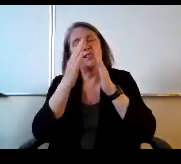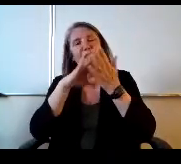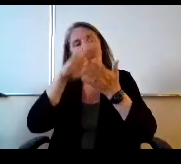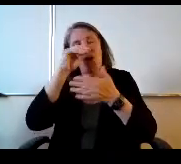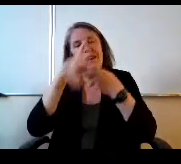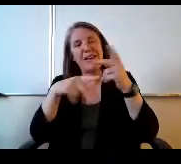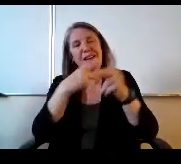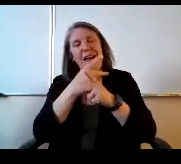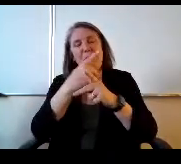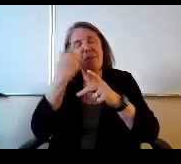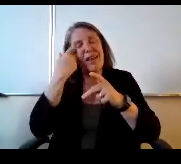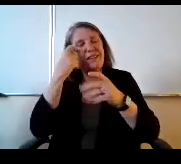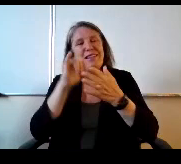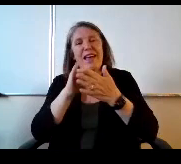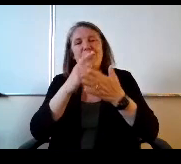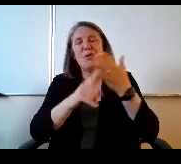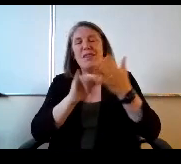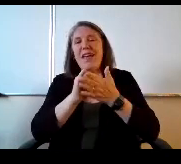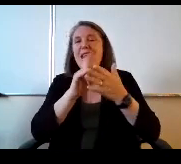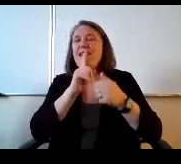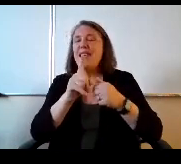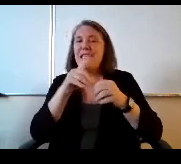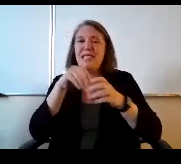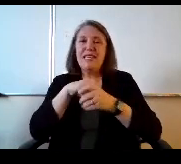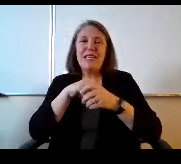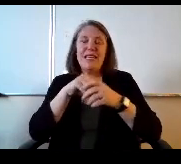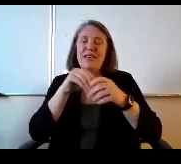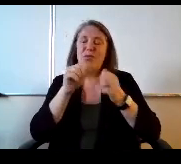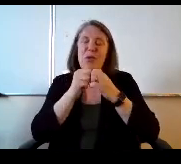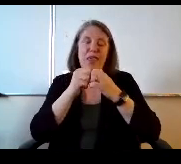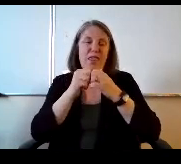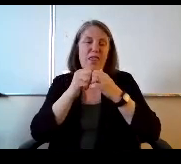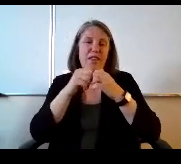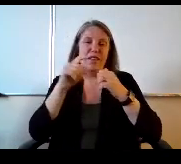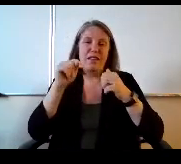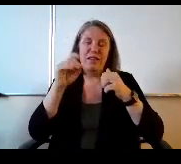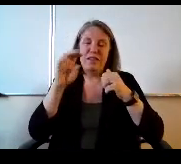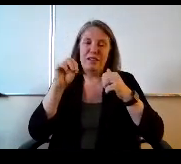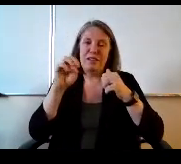You know, because that's what that is in with Tom's curriculum is if they